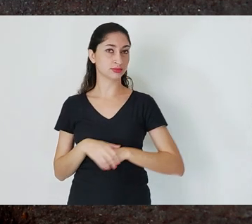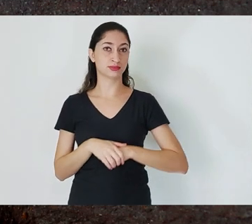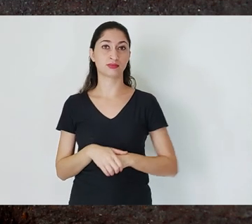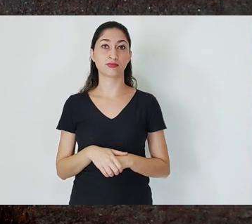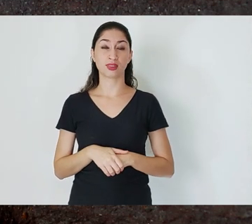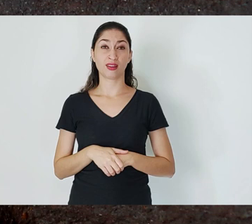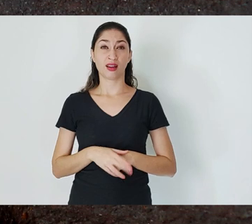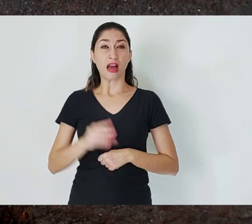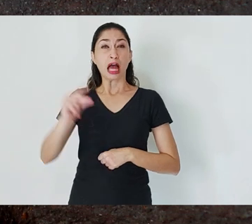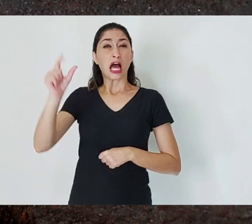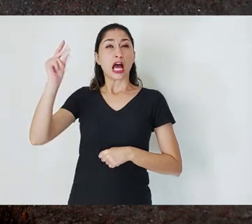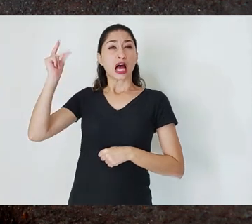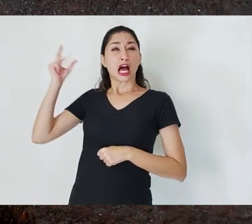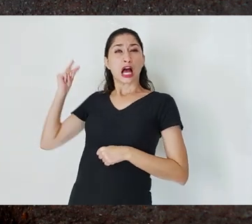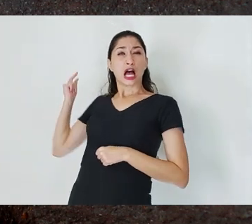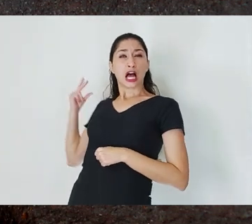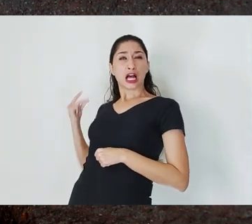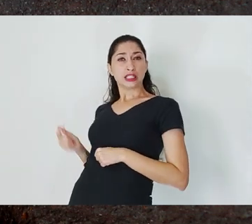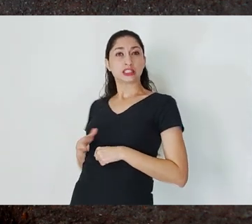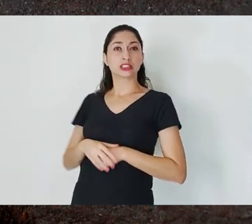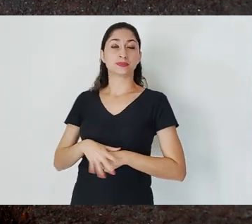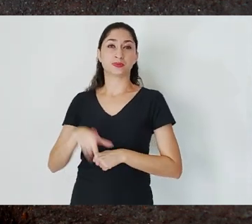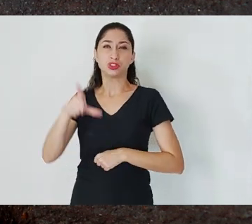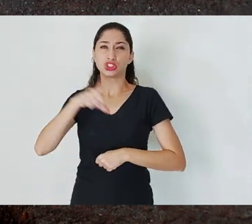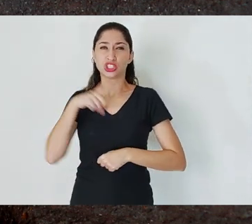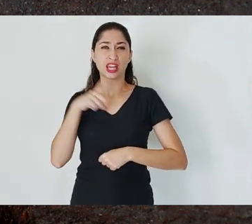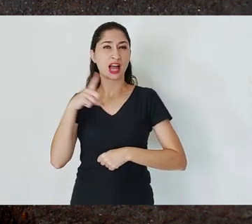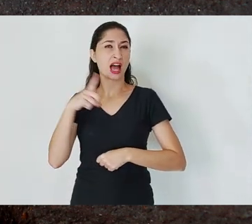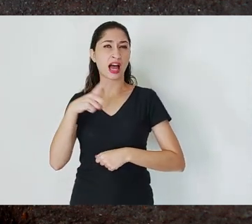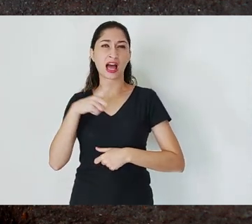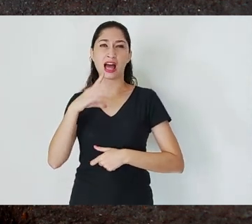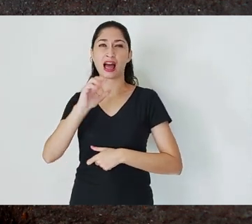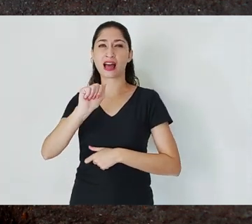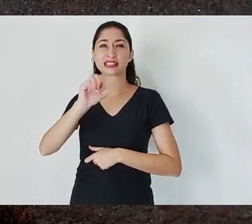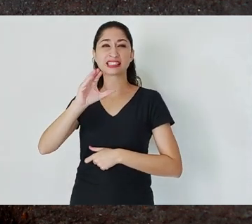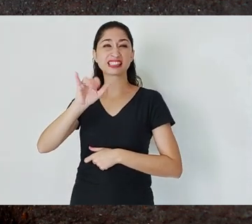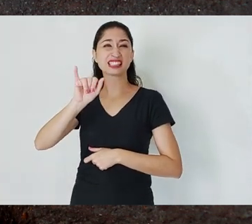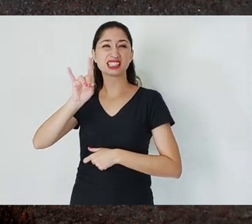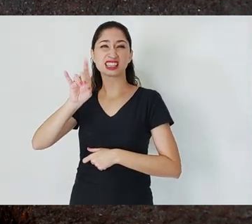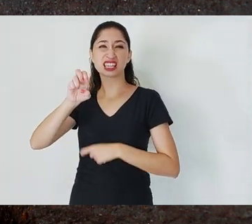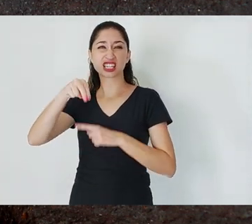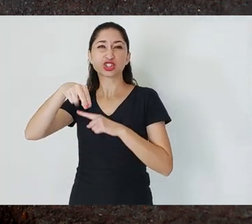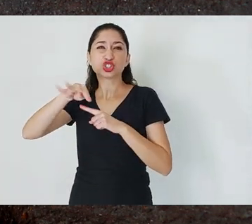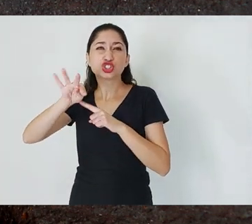several accidents involving mining activities took place during the gold rush.